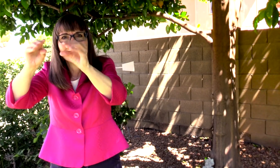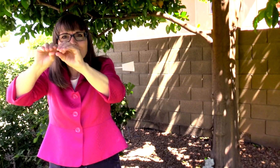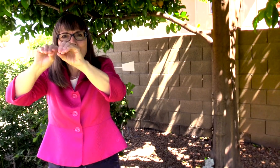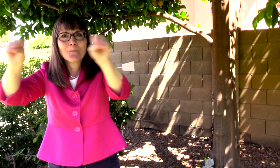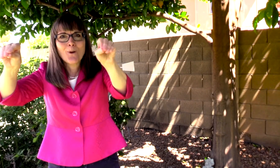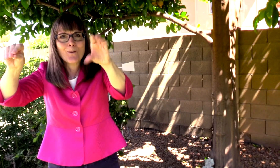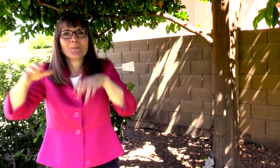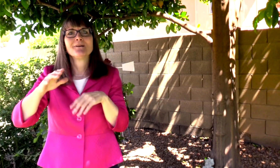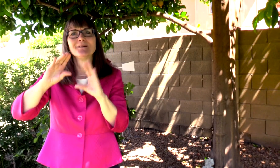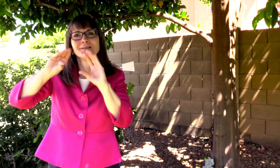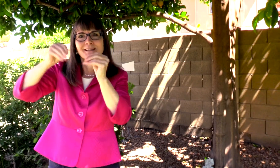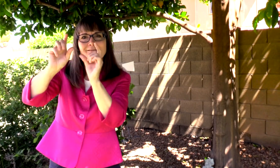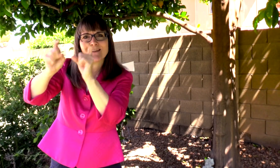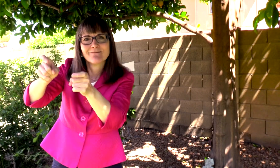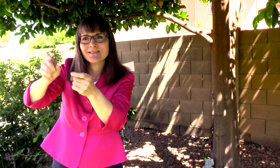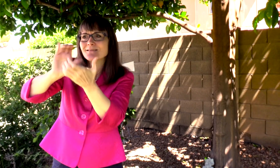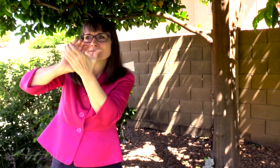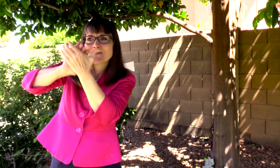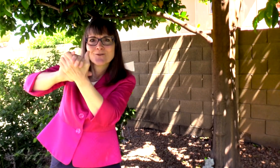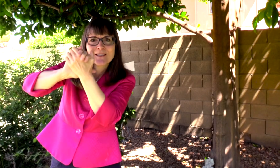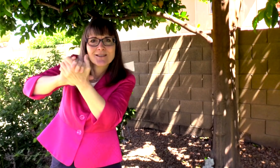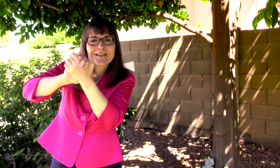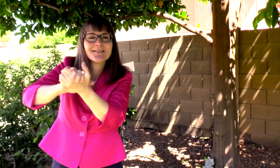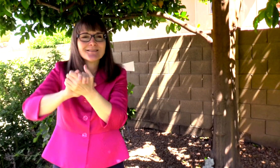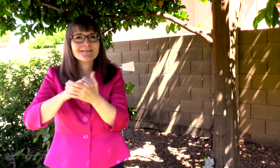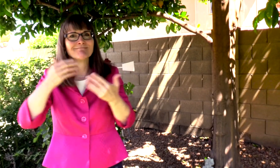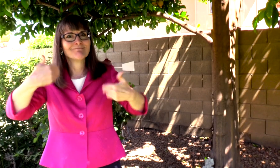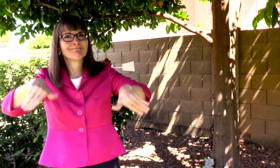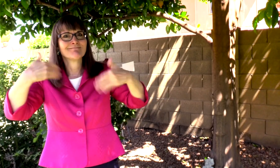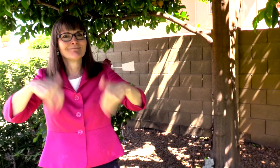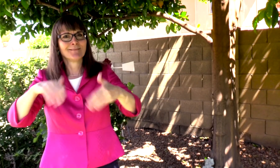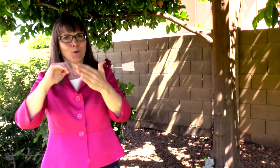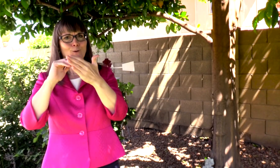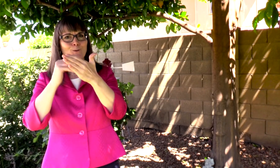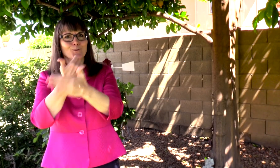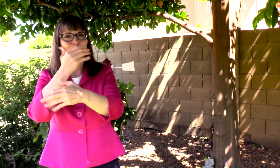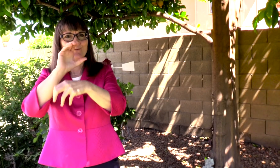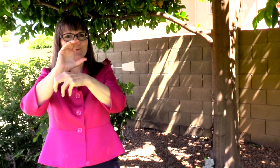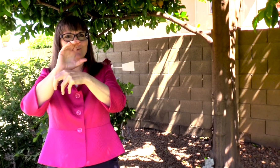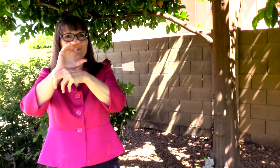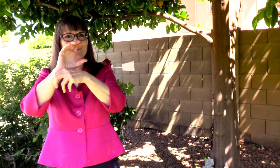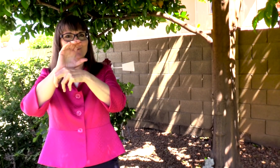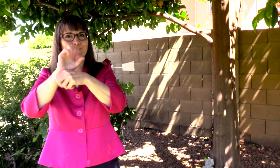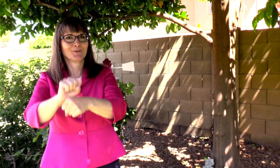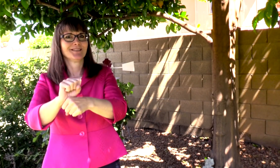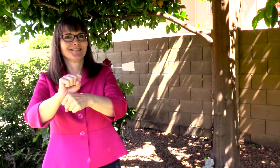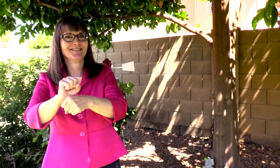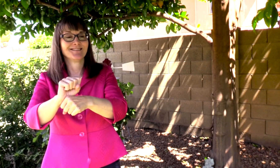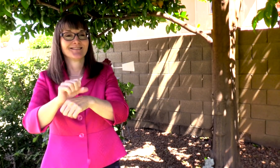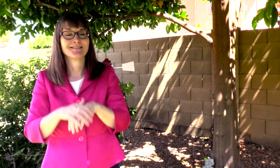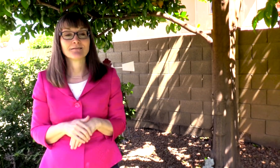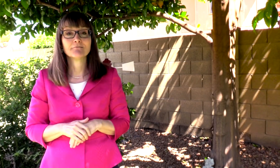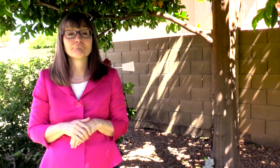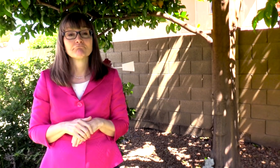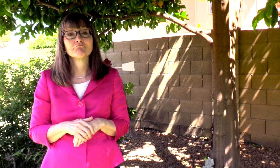THEIR DIPLOMA, A GIFT AND TO CONGRATULATE THEM. IT'S A NEW TRADITION!